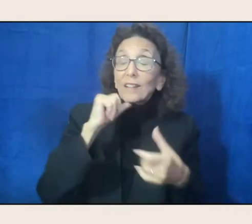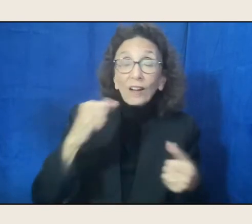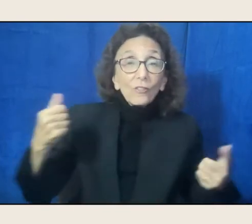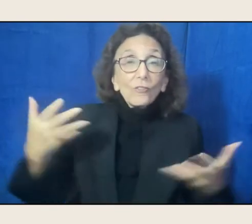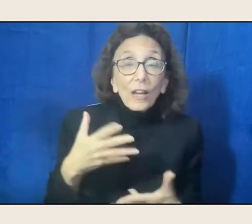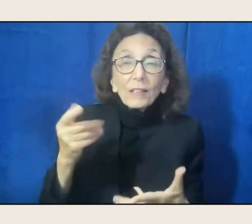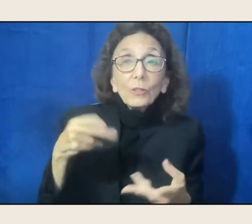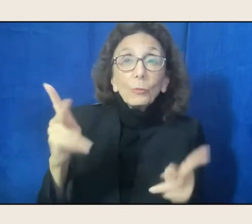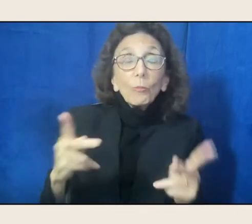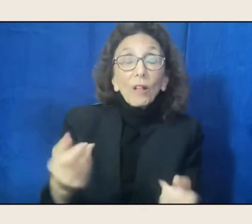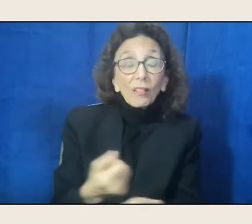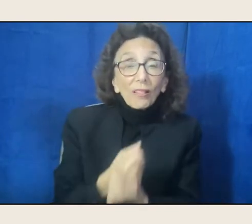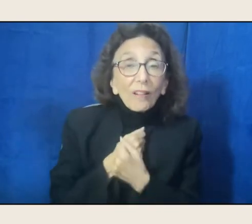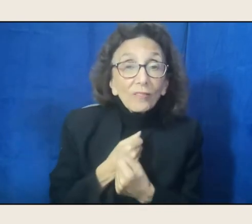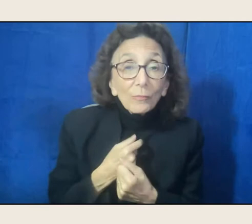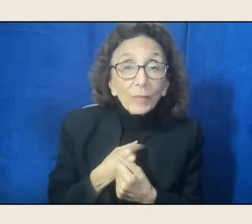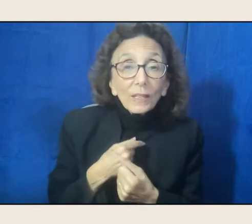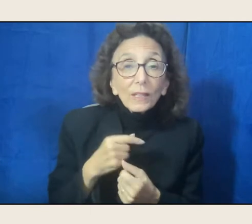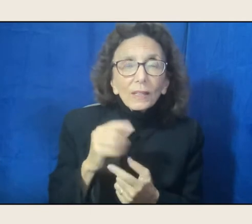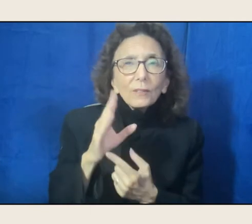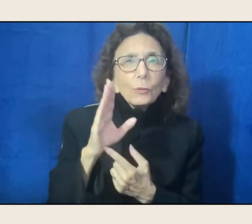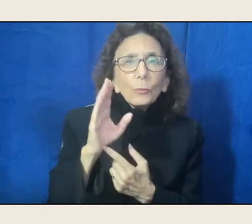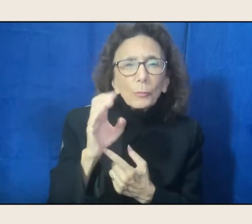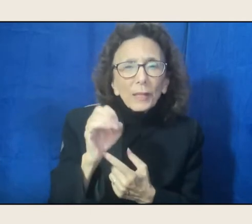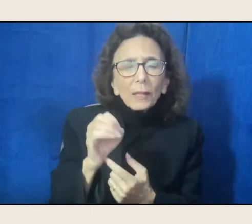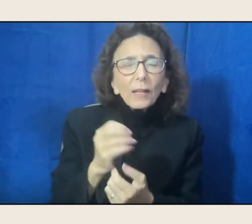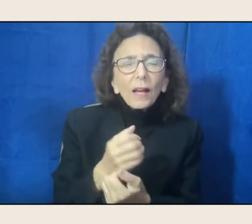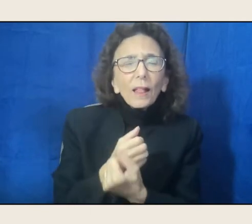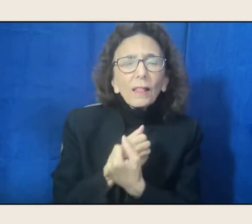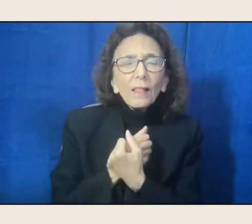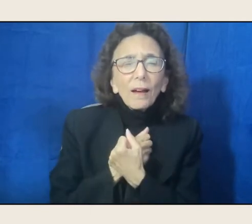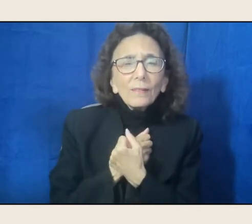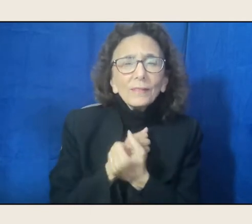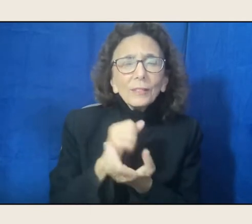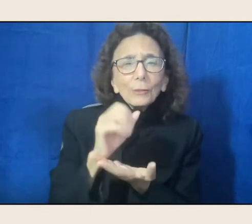"to be loved, to be loved, fear."